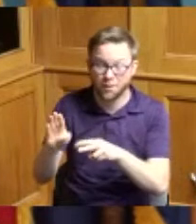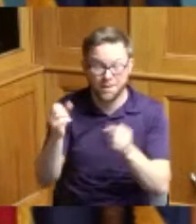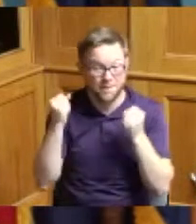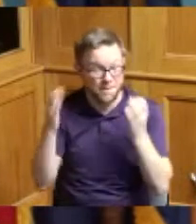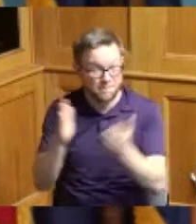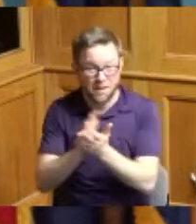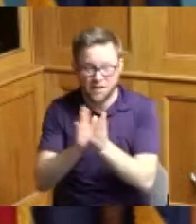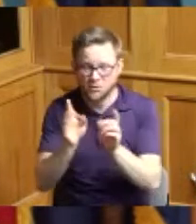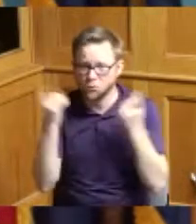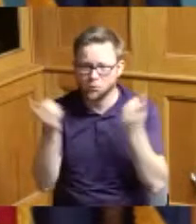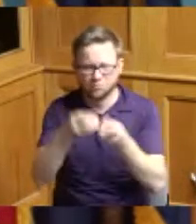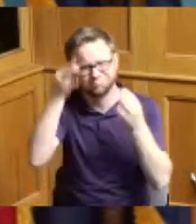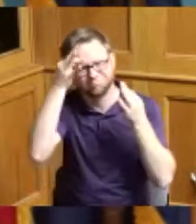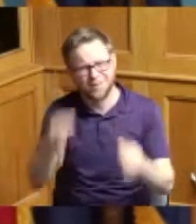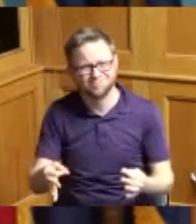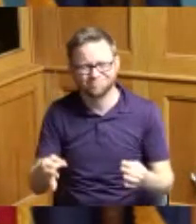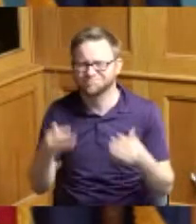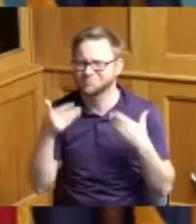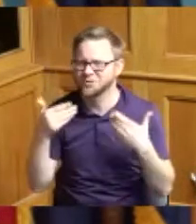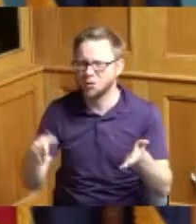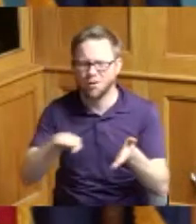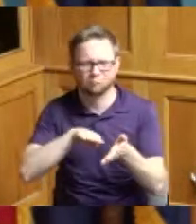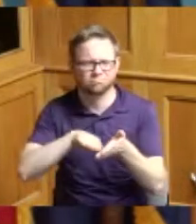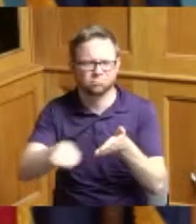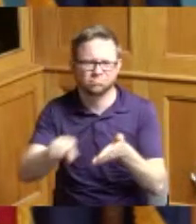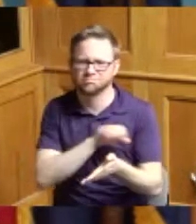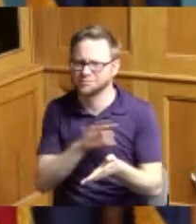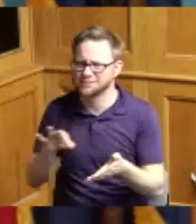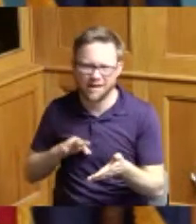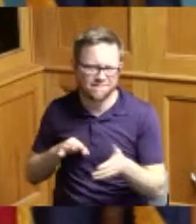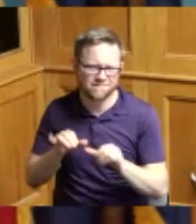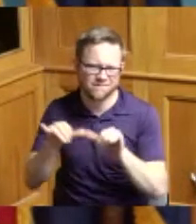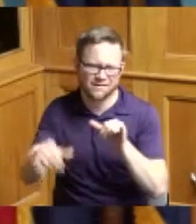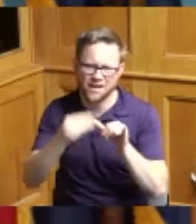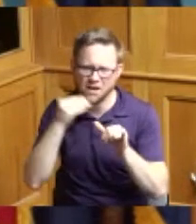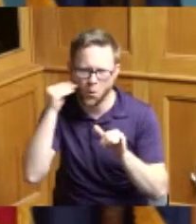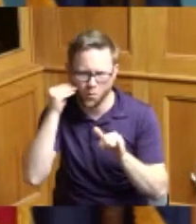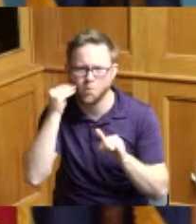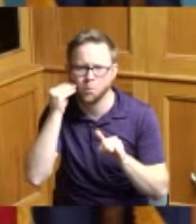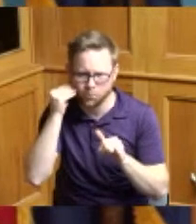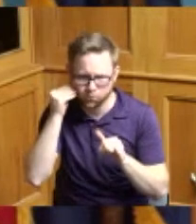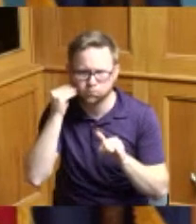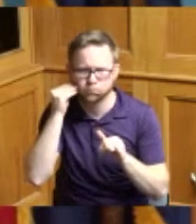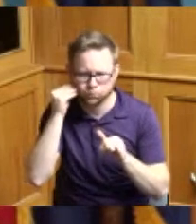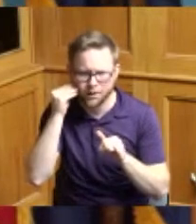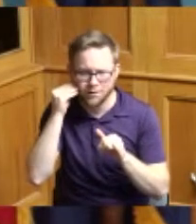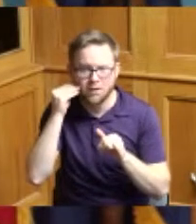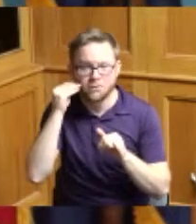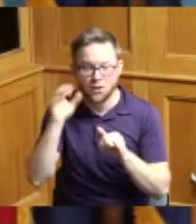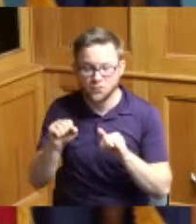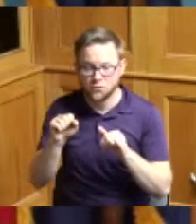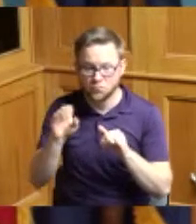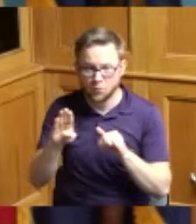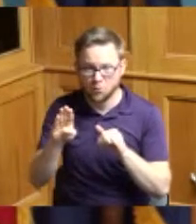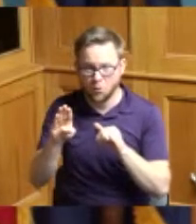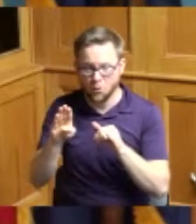that they're they're letting off their workers for the Monday after Super Bowl we're playing on